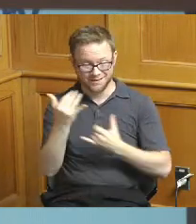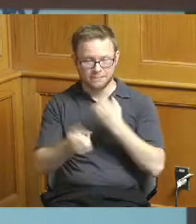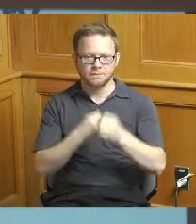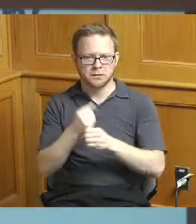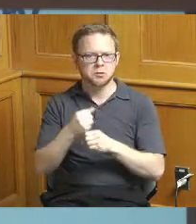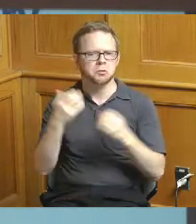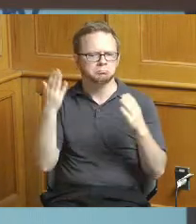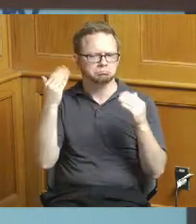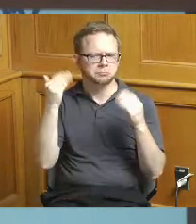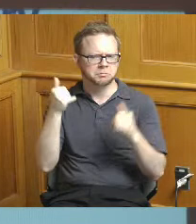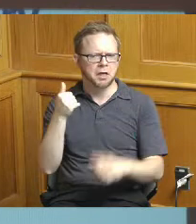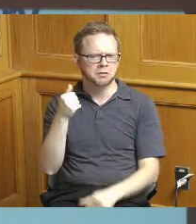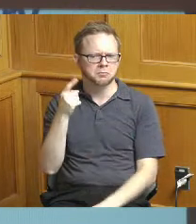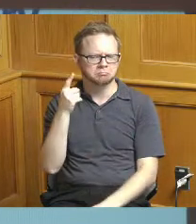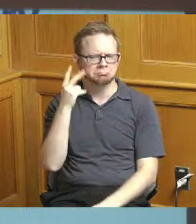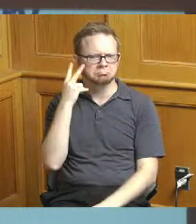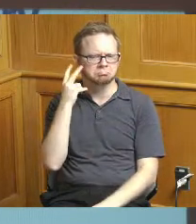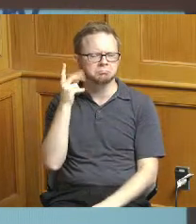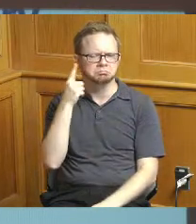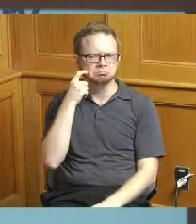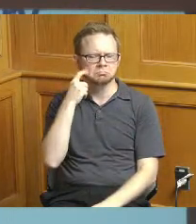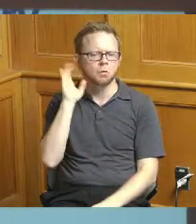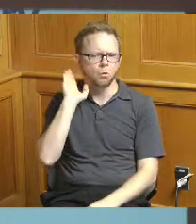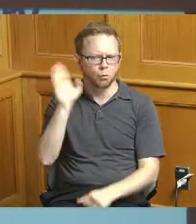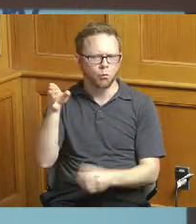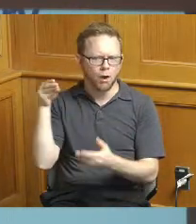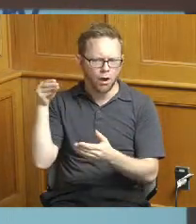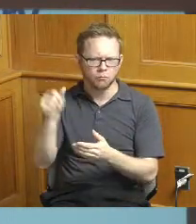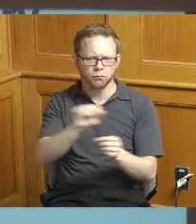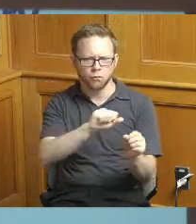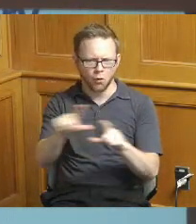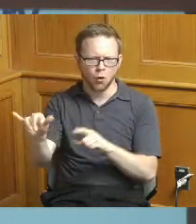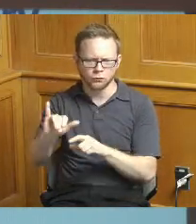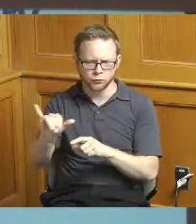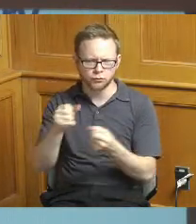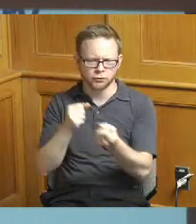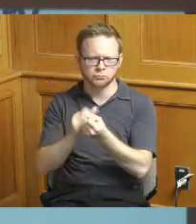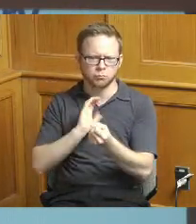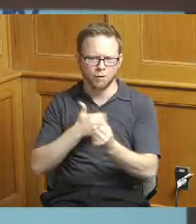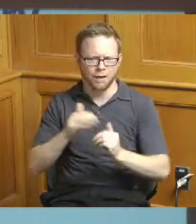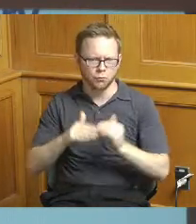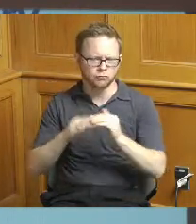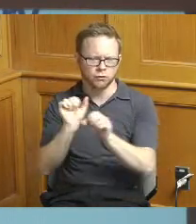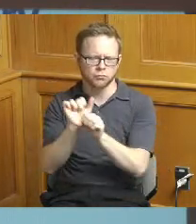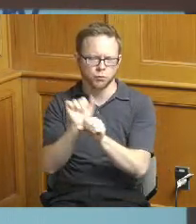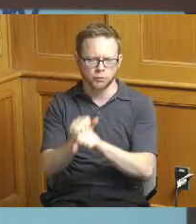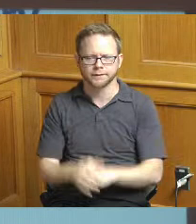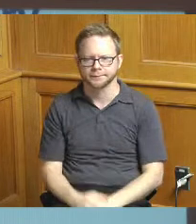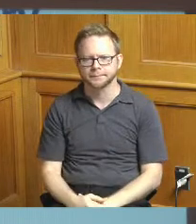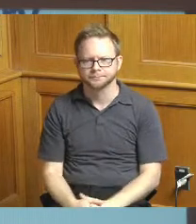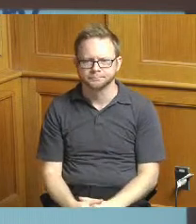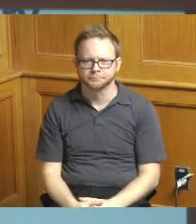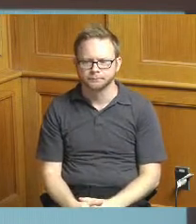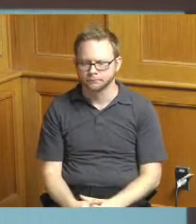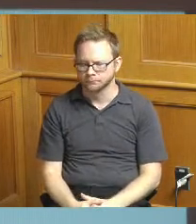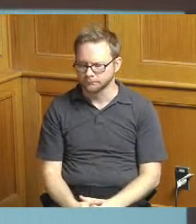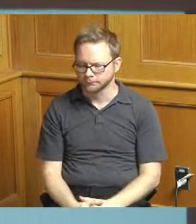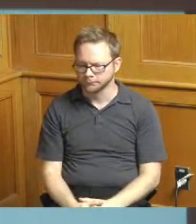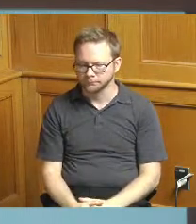and this is really you know some of the critical construction work that we're doing